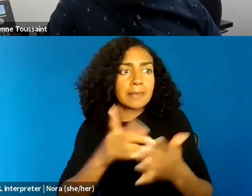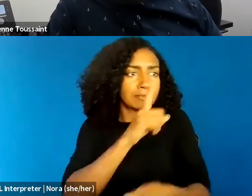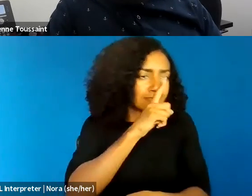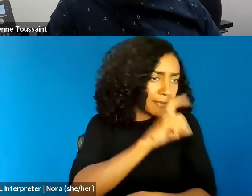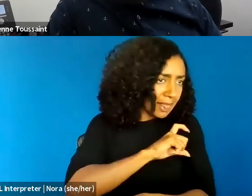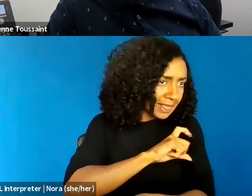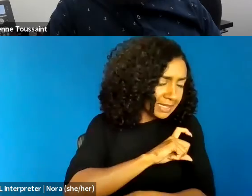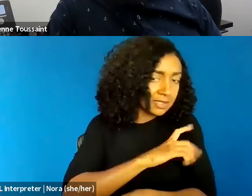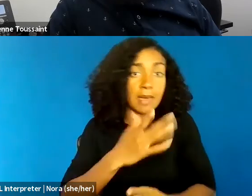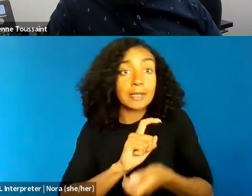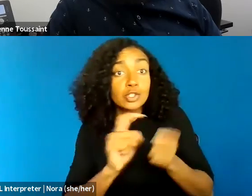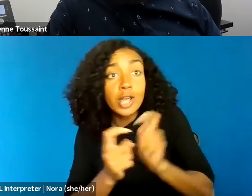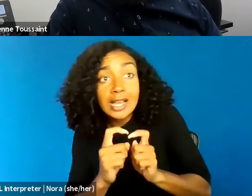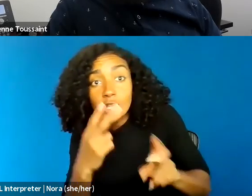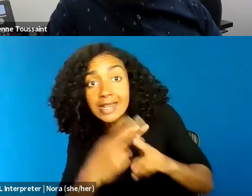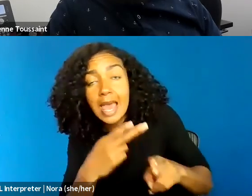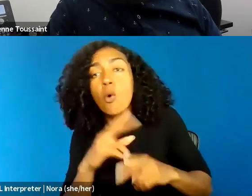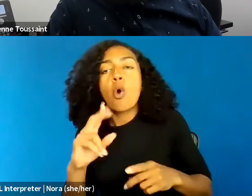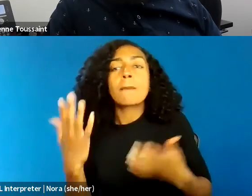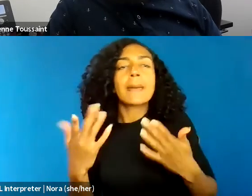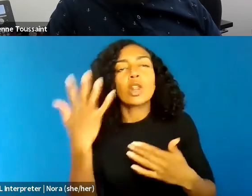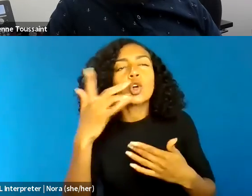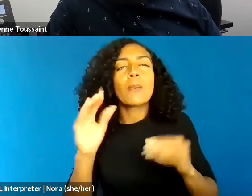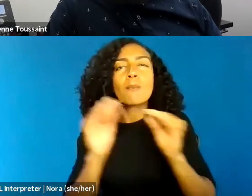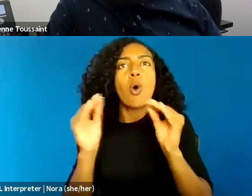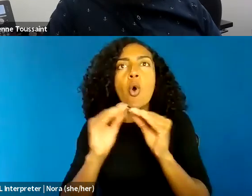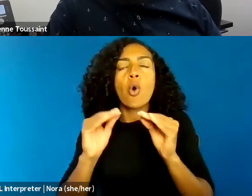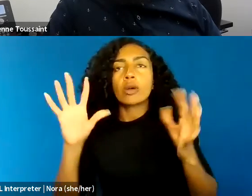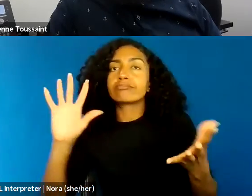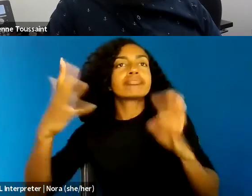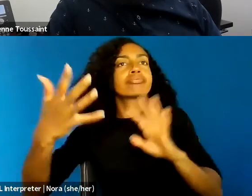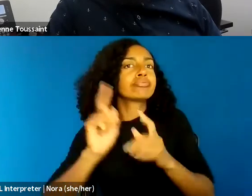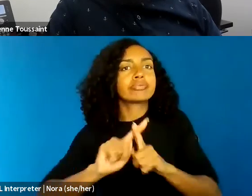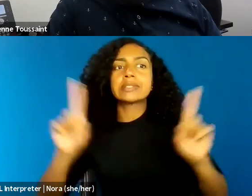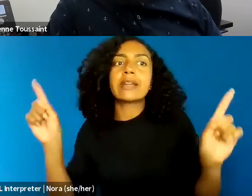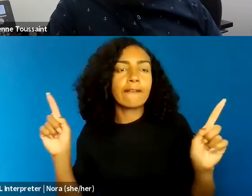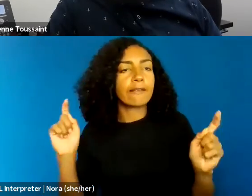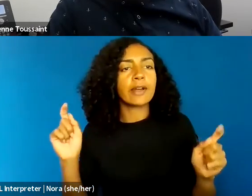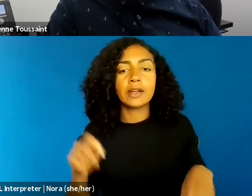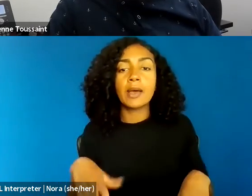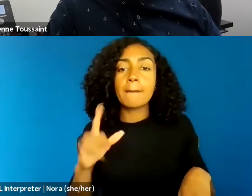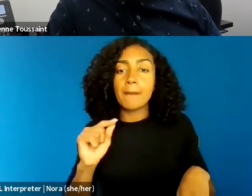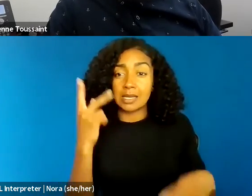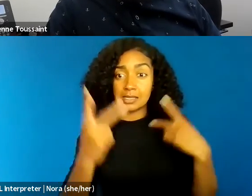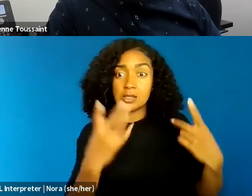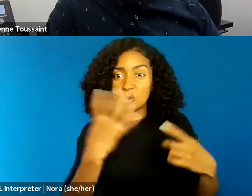or it might be something more dramatic than that. But given the baggage that even the term police has, it might be in my future world